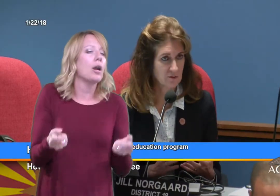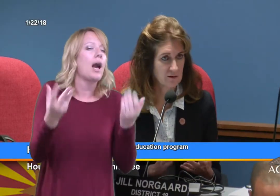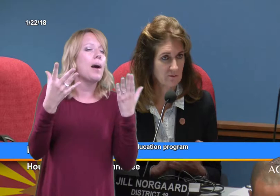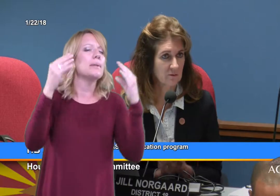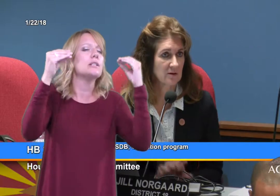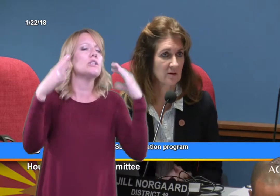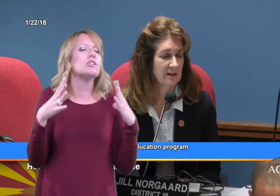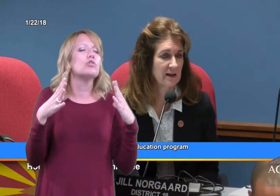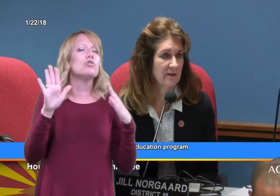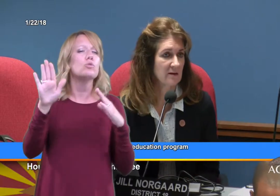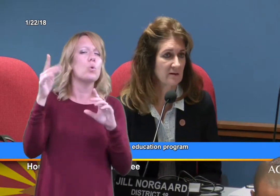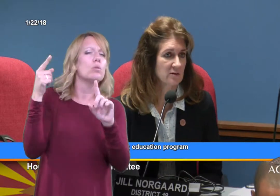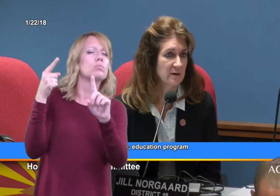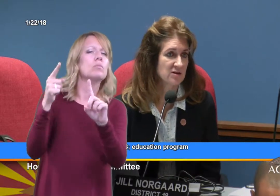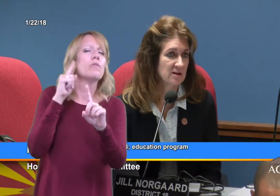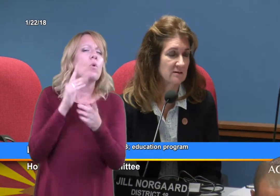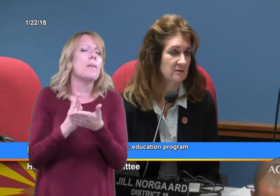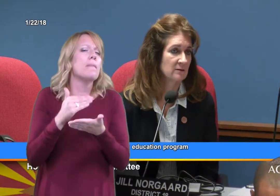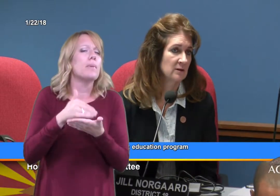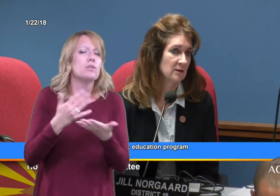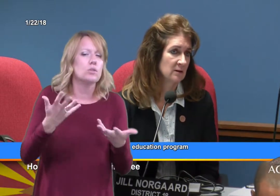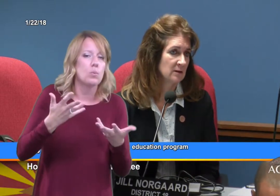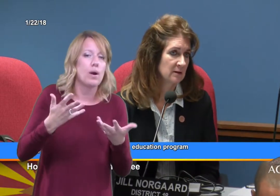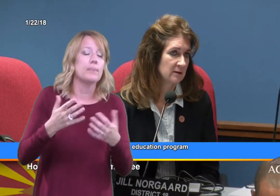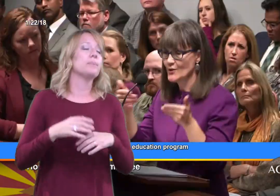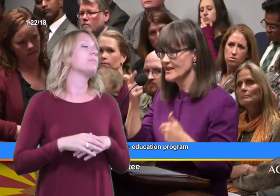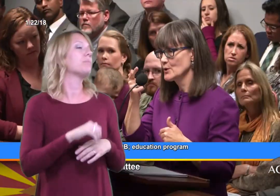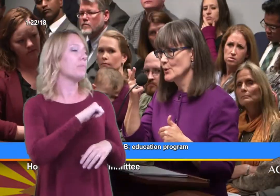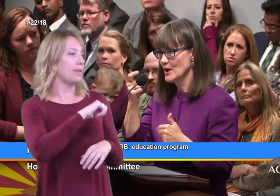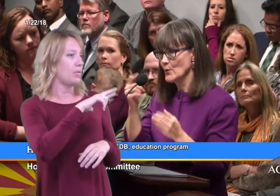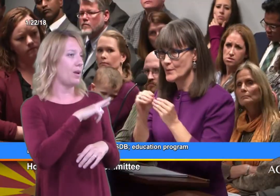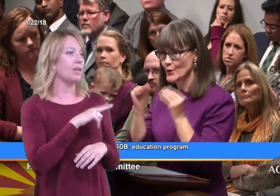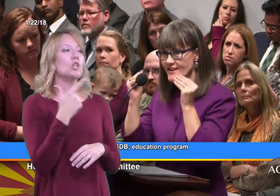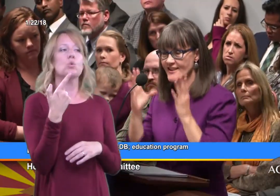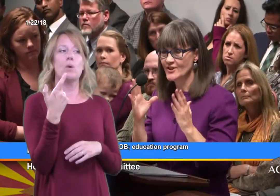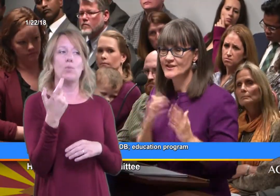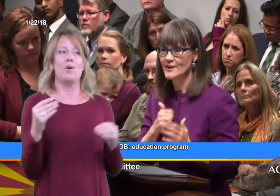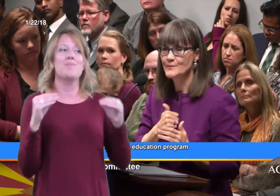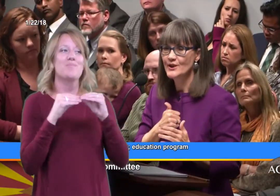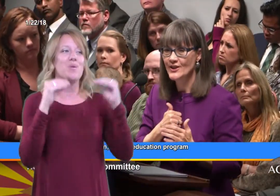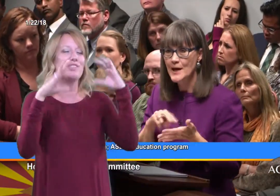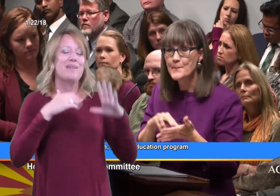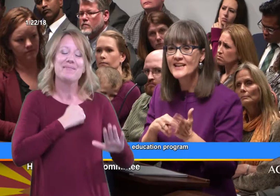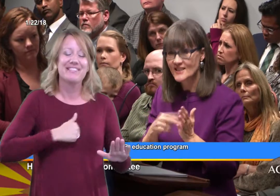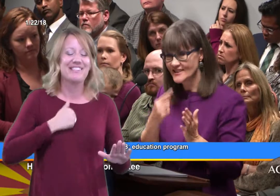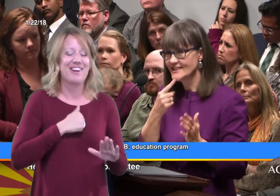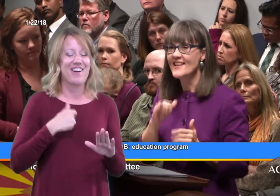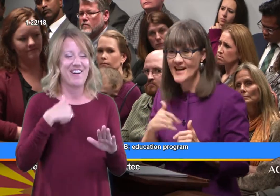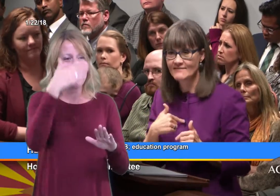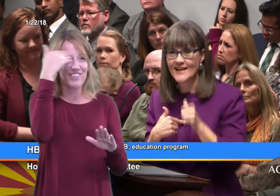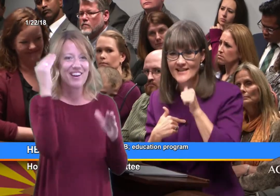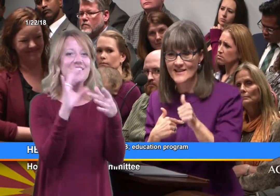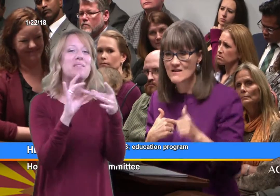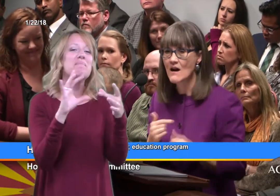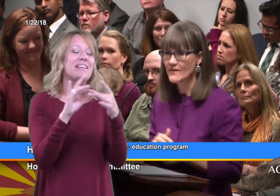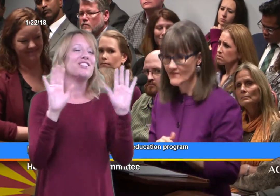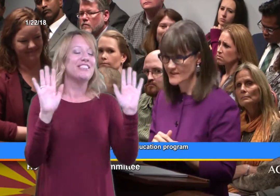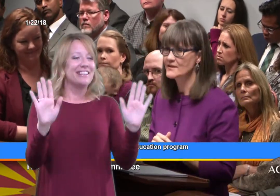What are you looking at there in your budget? (Reichman) We're looking at hiring 21 more teachers. I'm sorry I meant to say that. I didn't obviously.